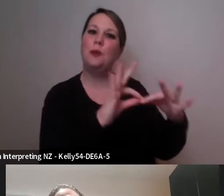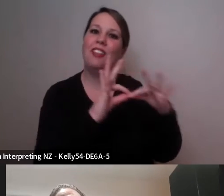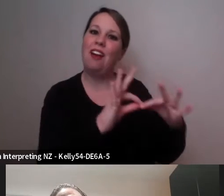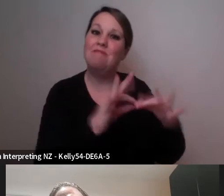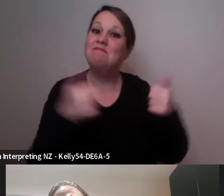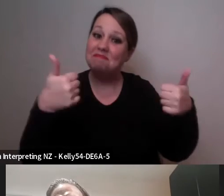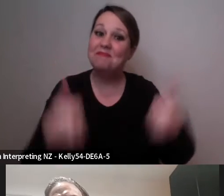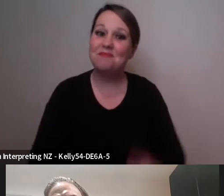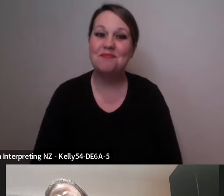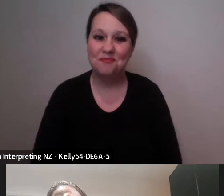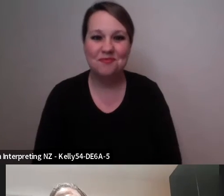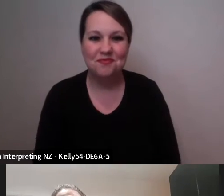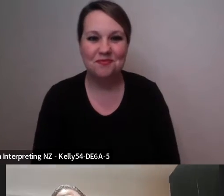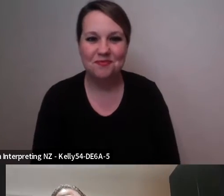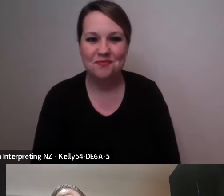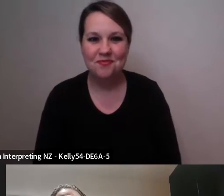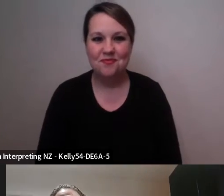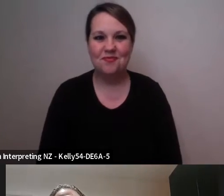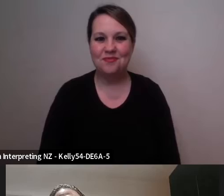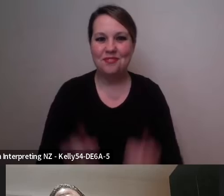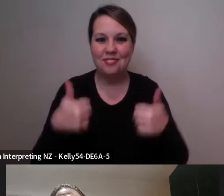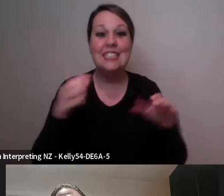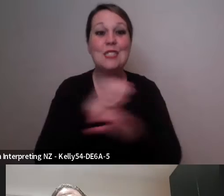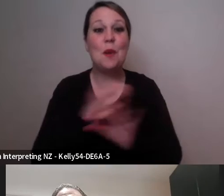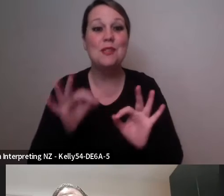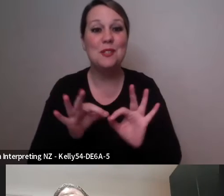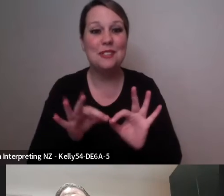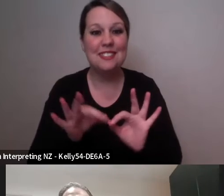can we swap interpreters just before the next question thank you